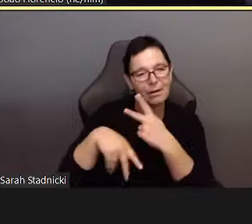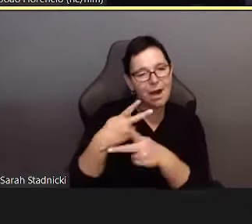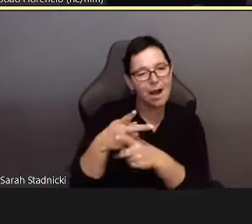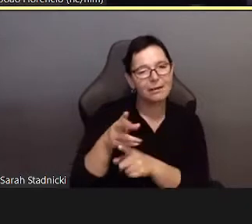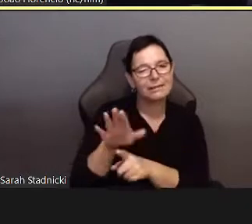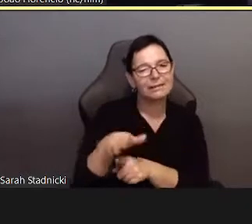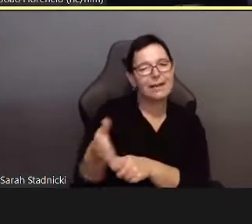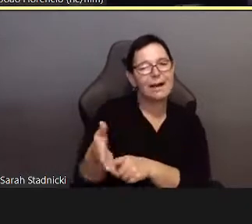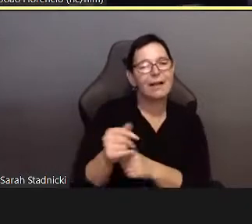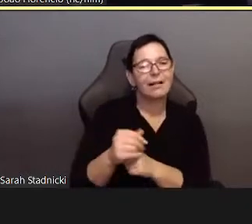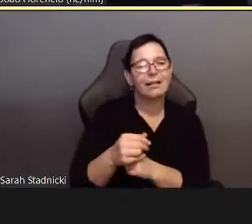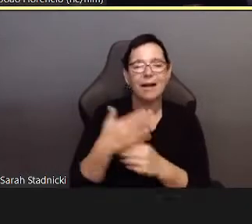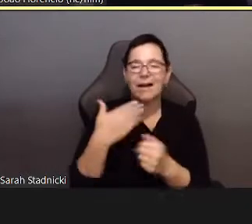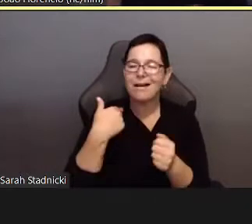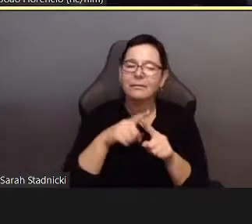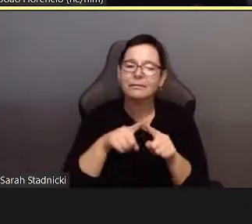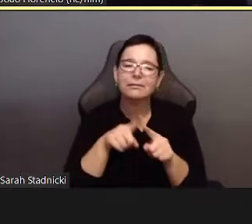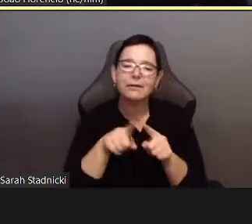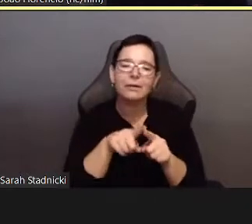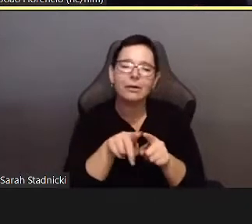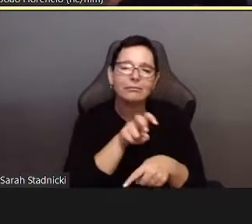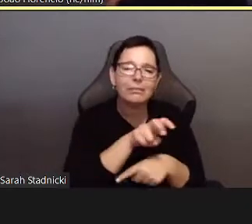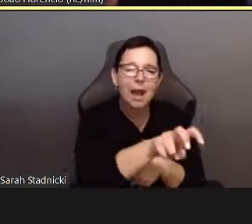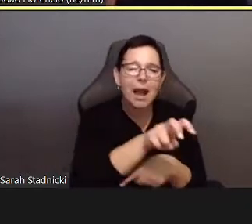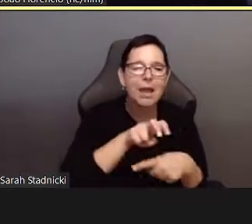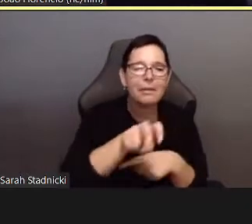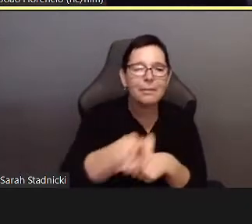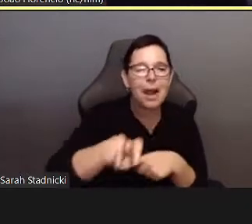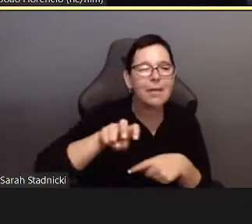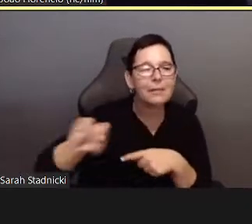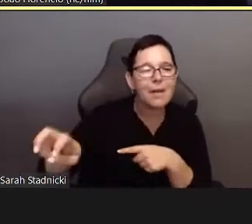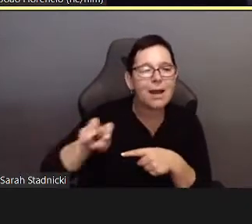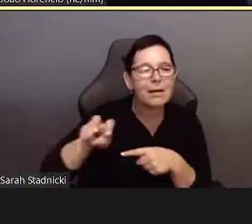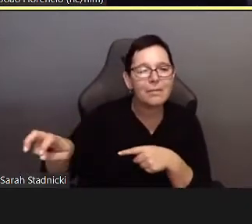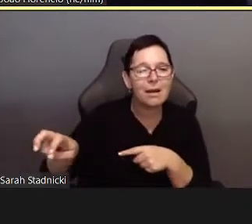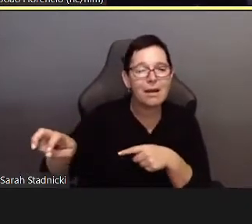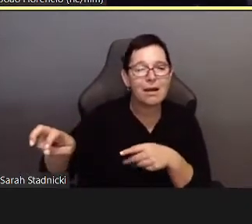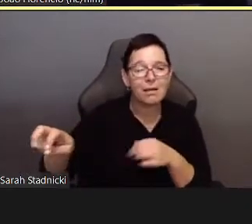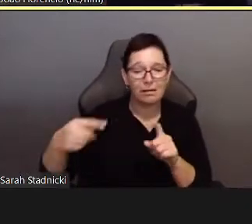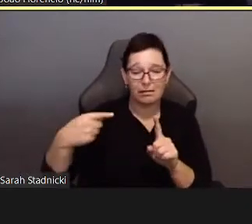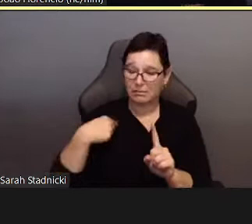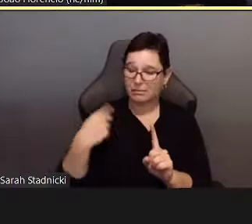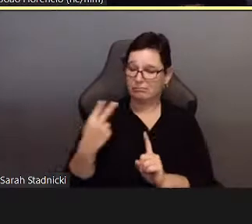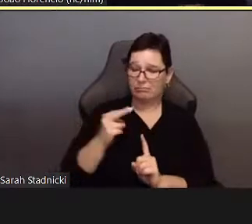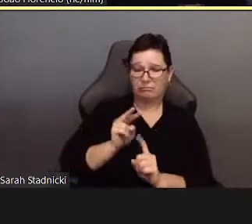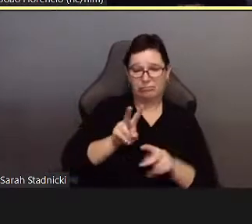Contra Bersani, Zupnacic class the death drive cannot be described in terms of destructive tendencies